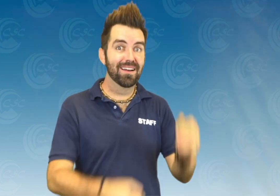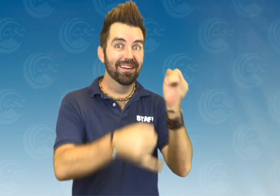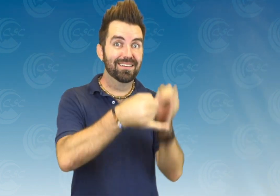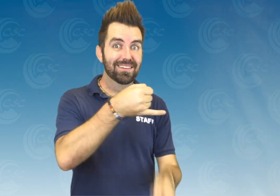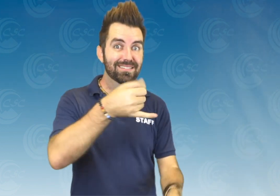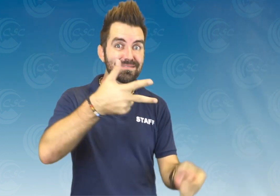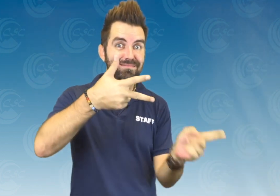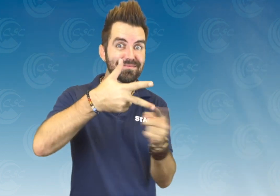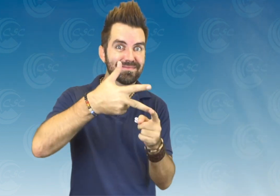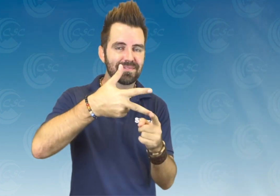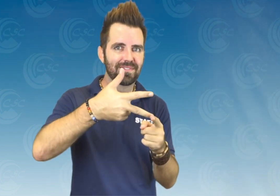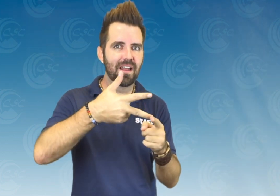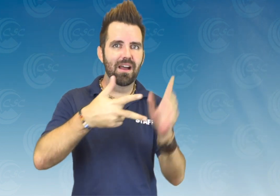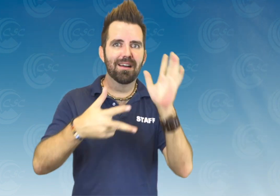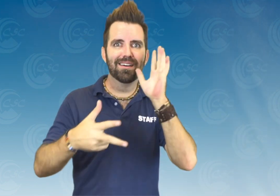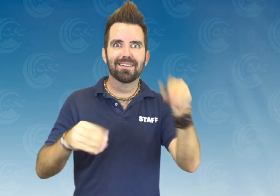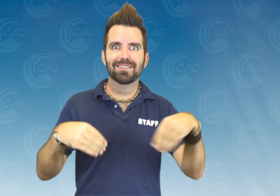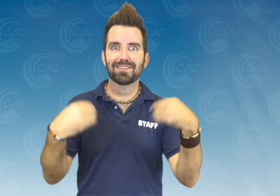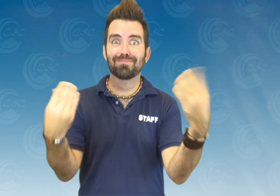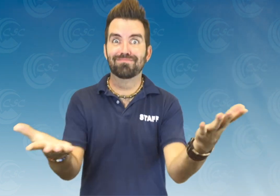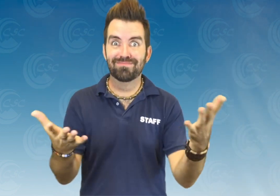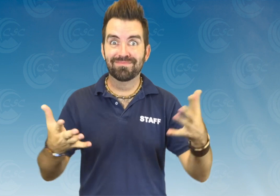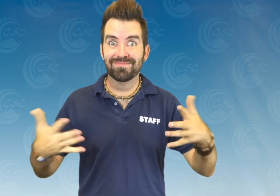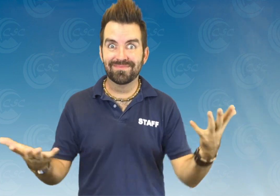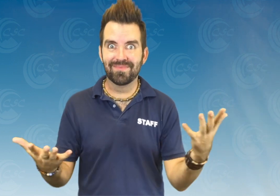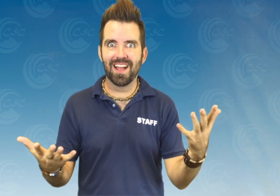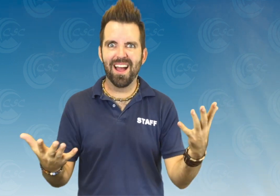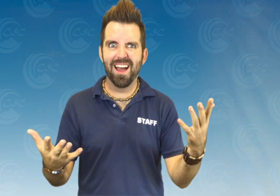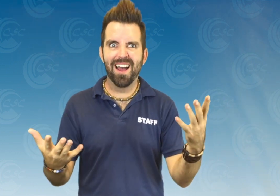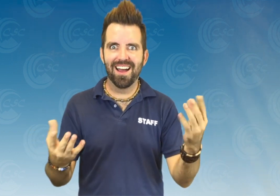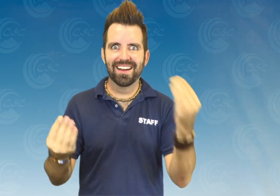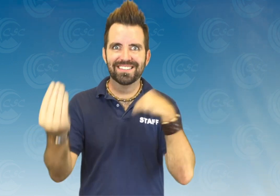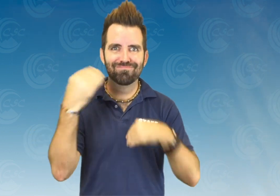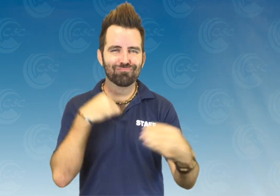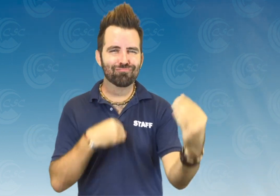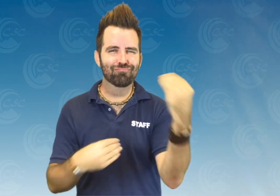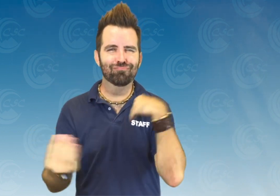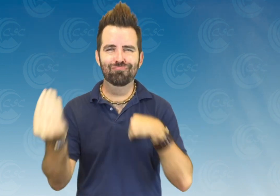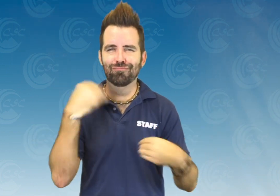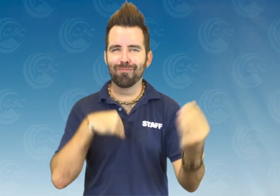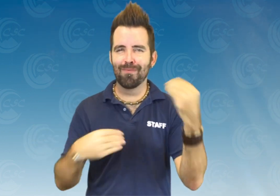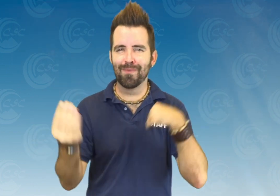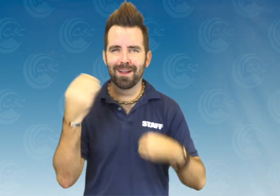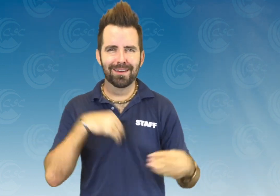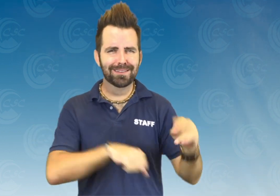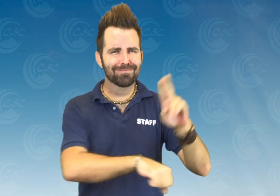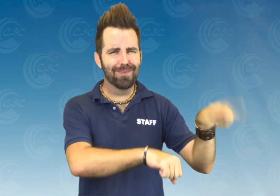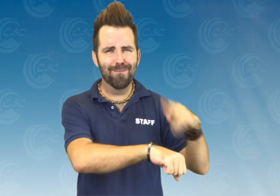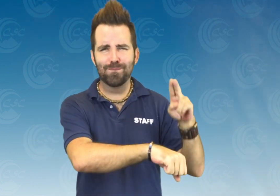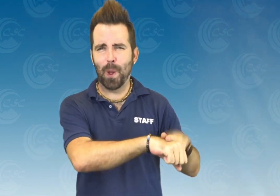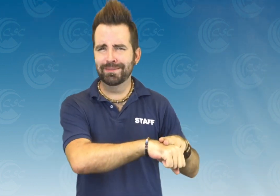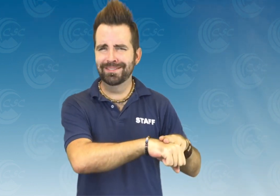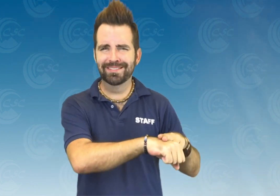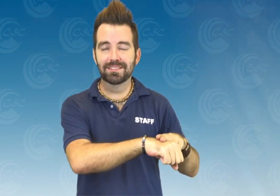Number three: We will provide catered dinner too, of course!